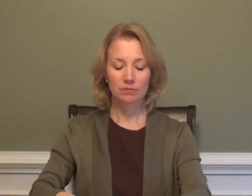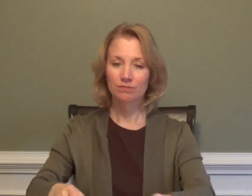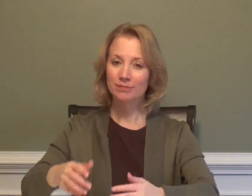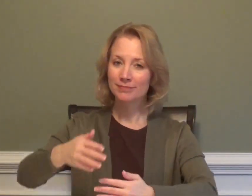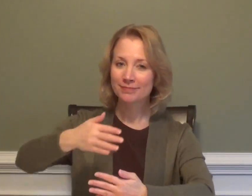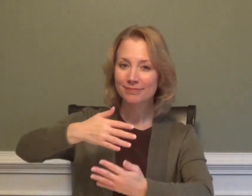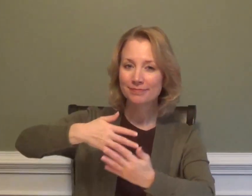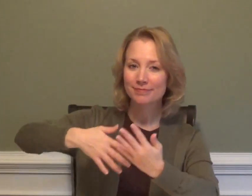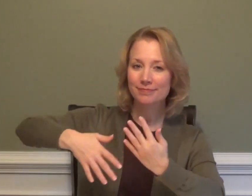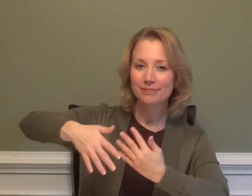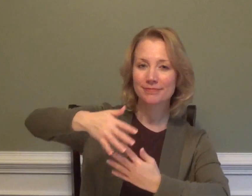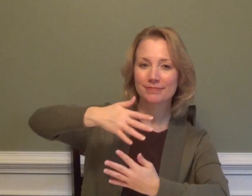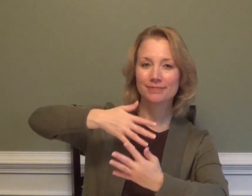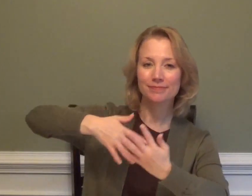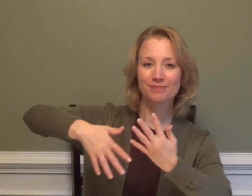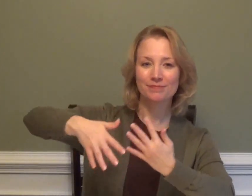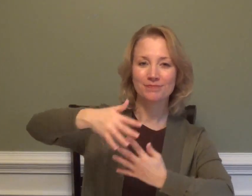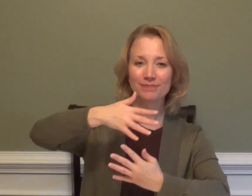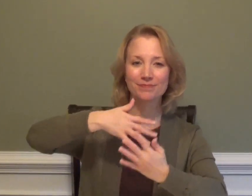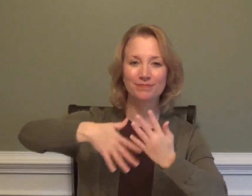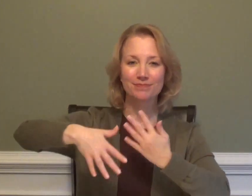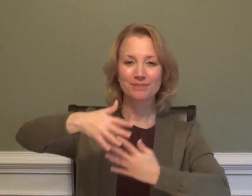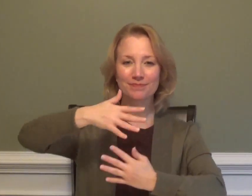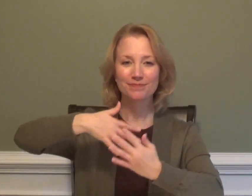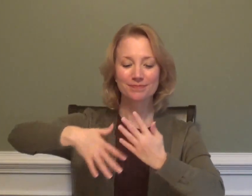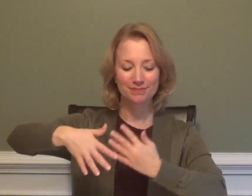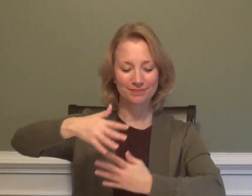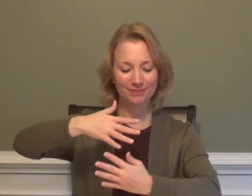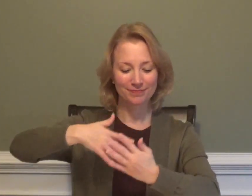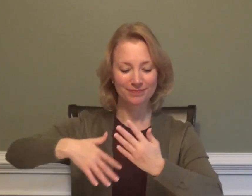SOCIALIZE